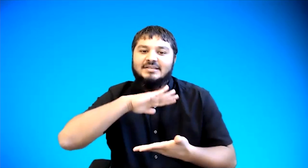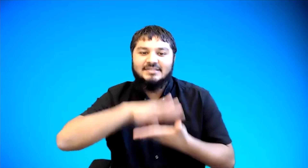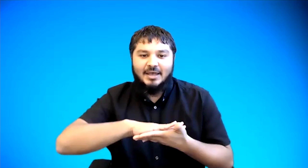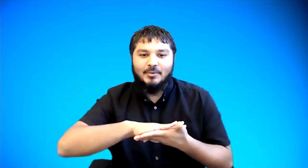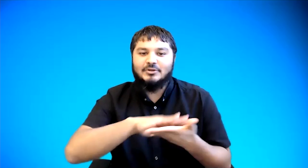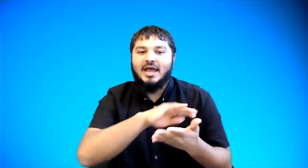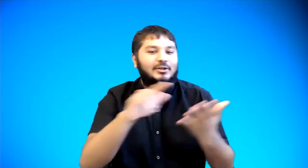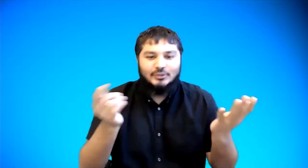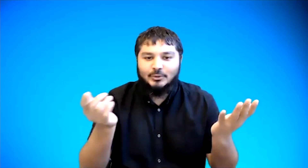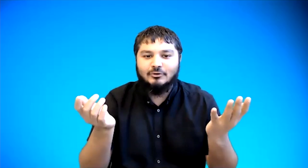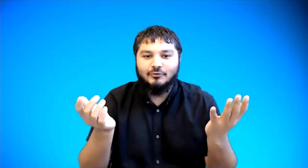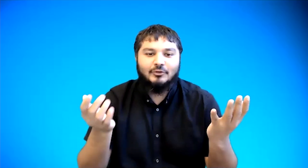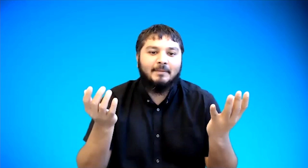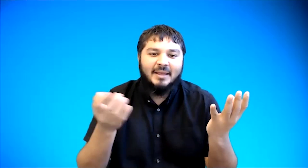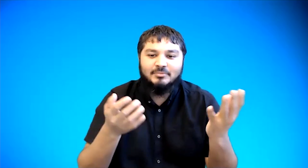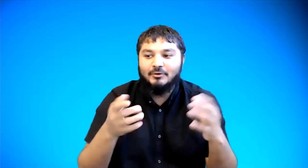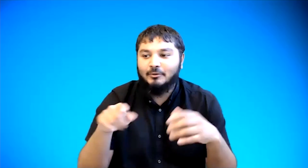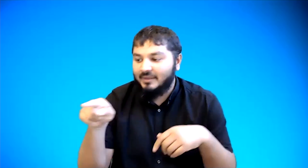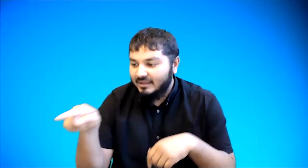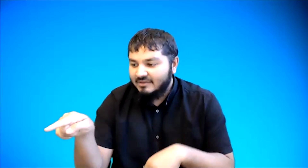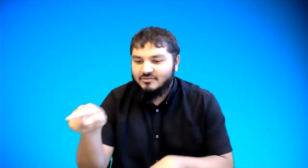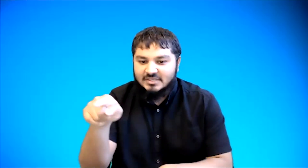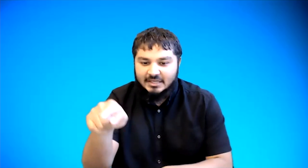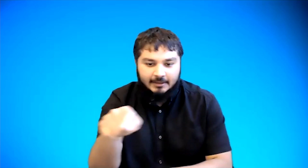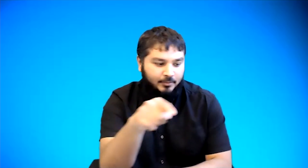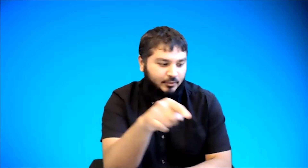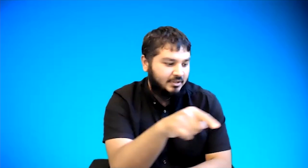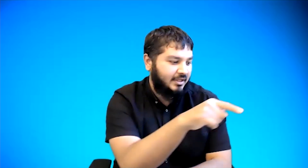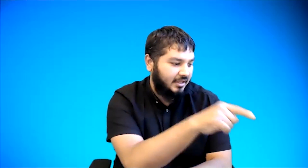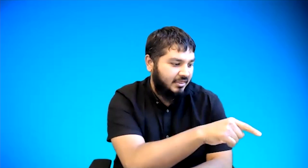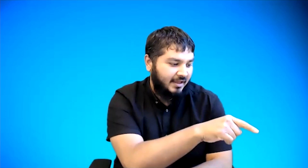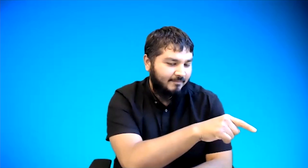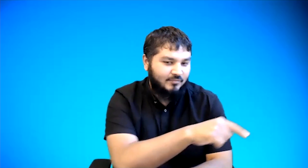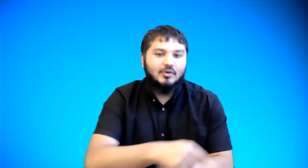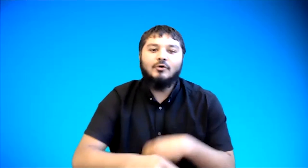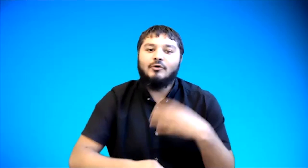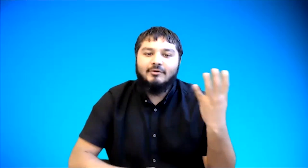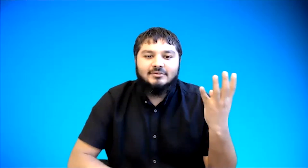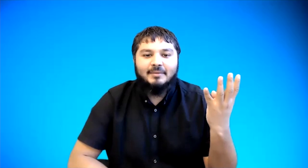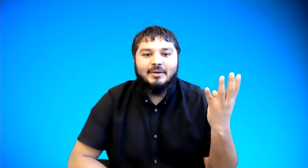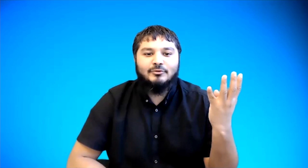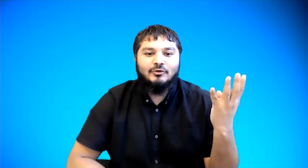sandwich and so so the placement could be physically putting it there or sometimes on your